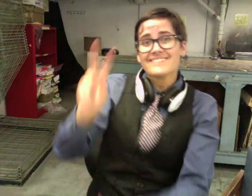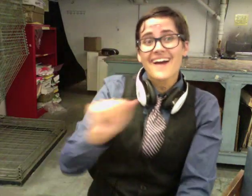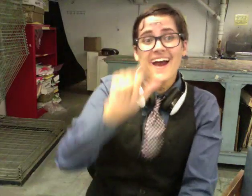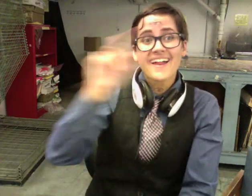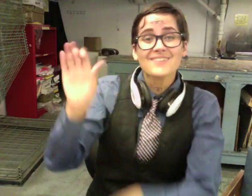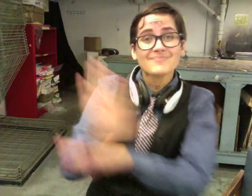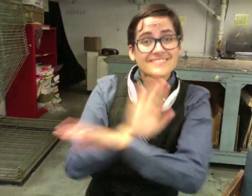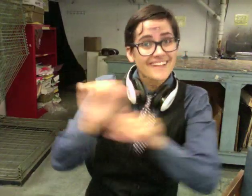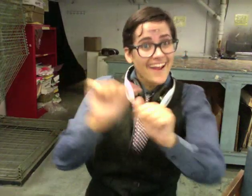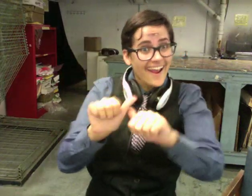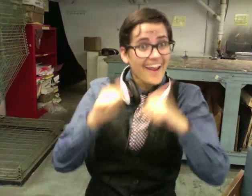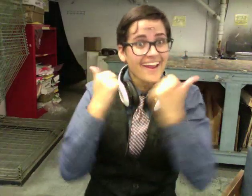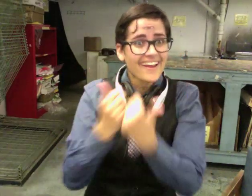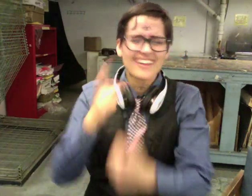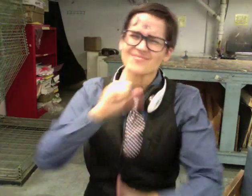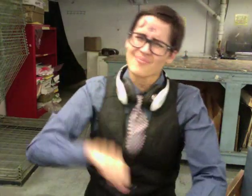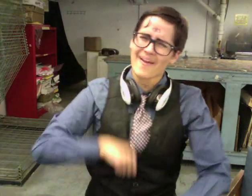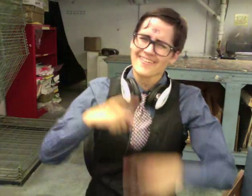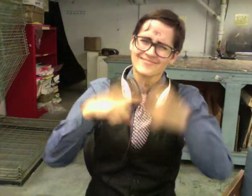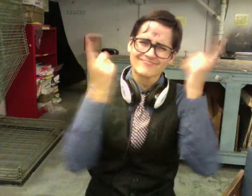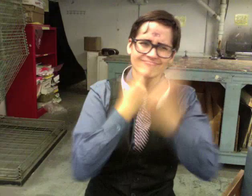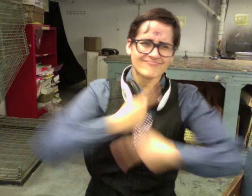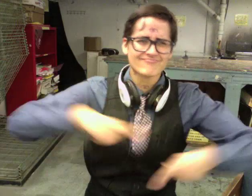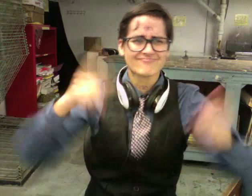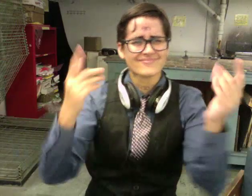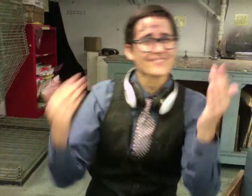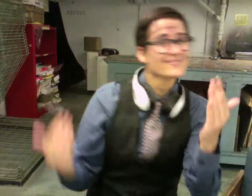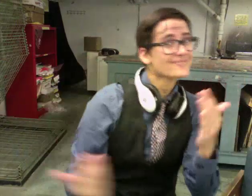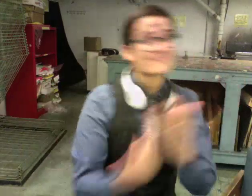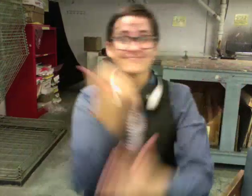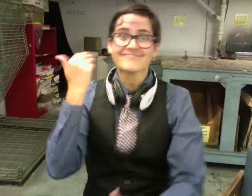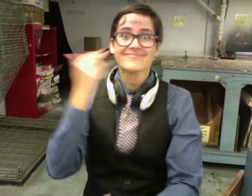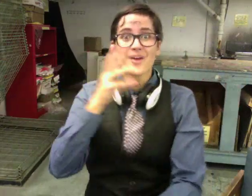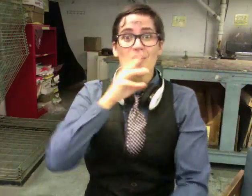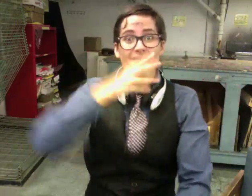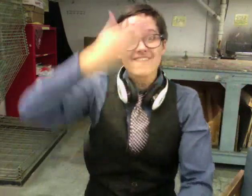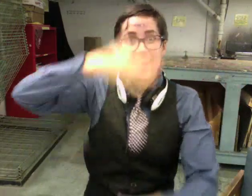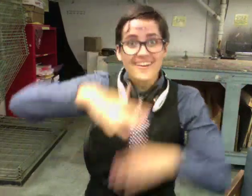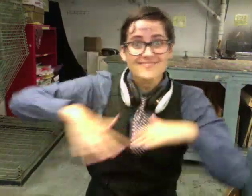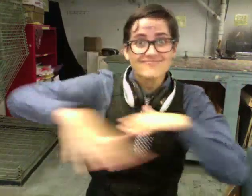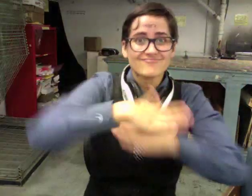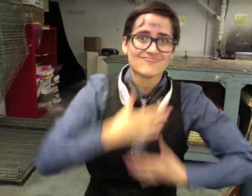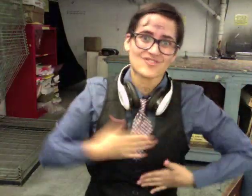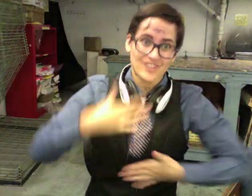to announce the opening of the brand-new Night Vale Harbor and Waterfront Recreation Area!"